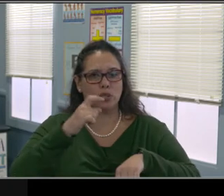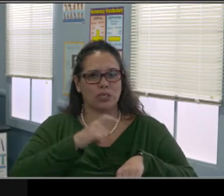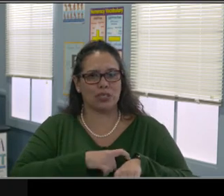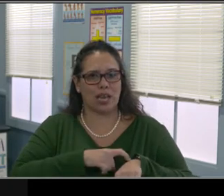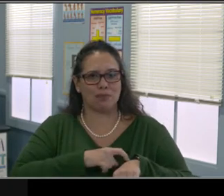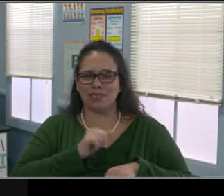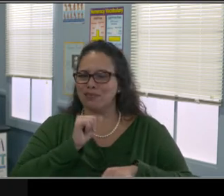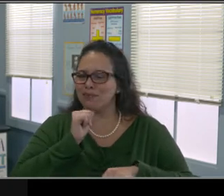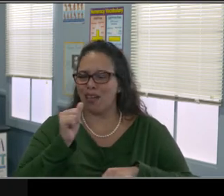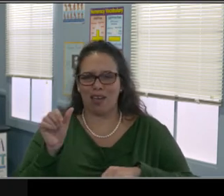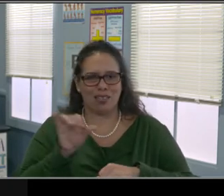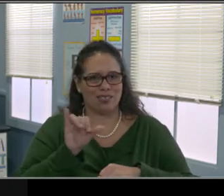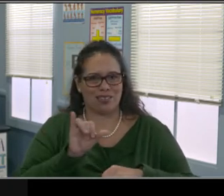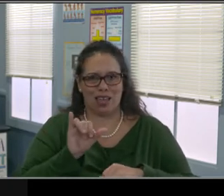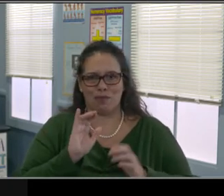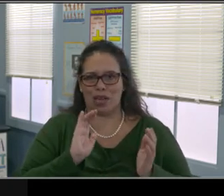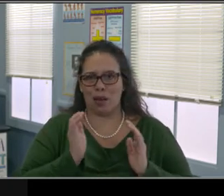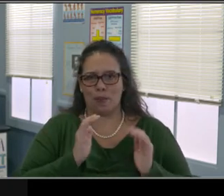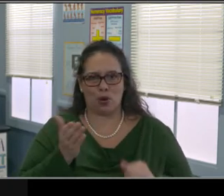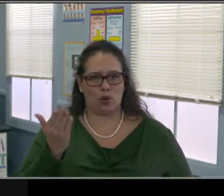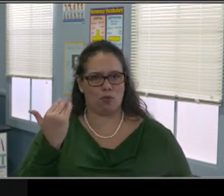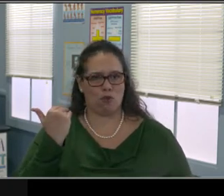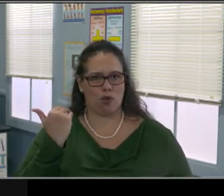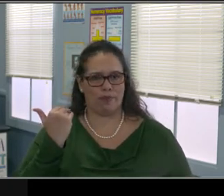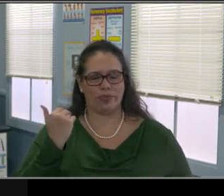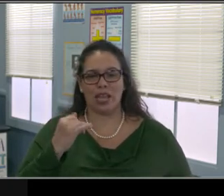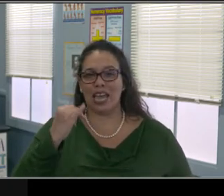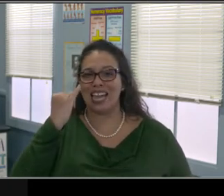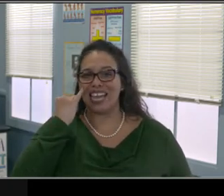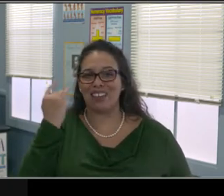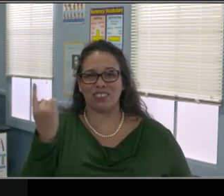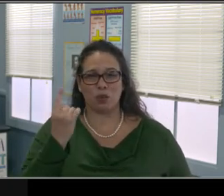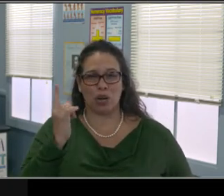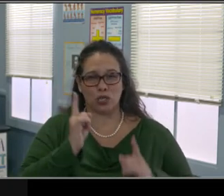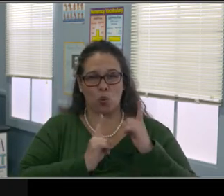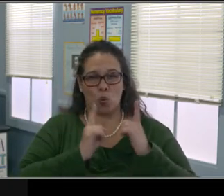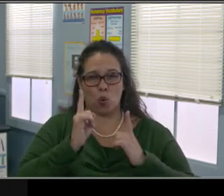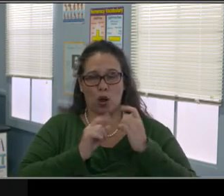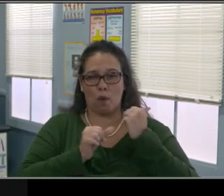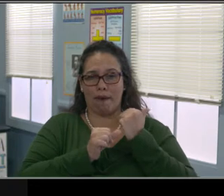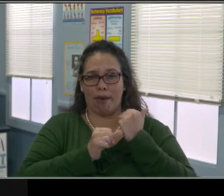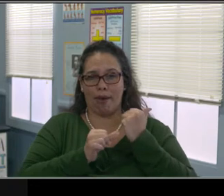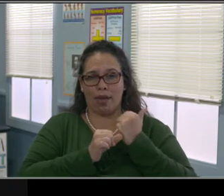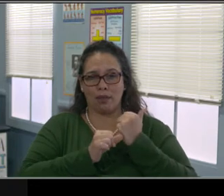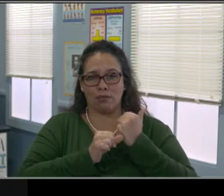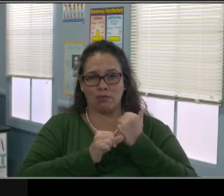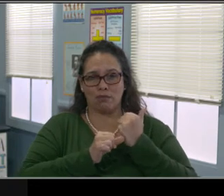let's get checked in. Let's do attendance. Let's follow what we were doing in the classroom which is really important.